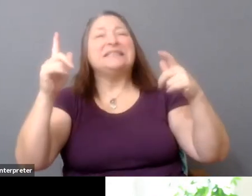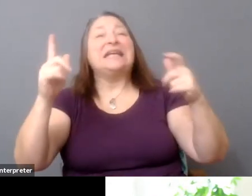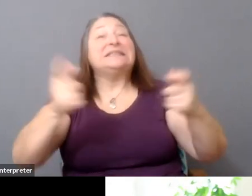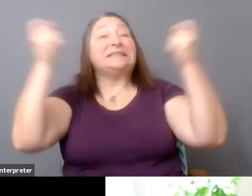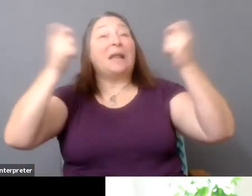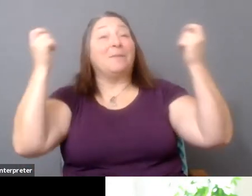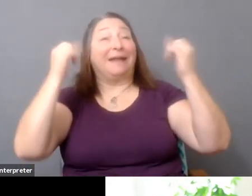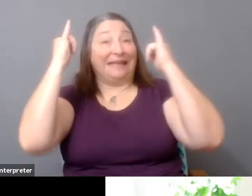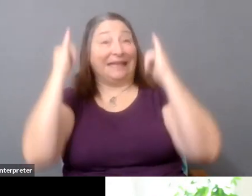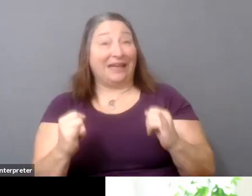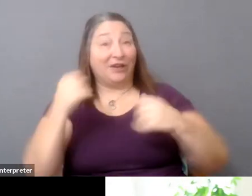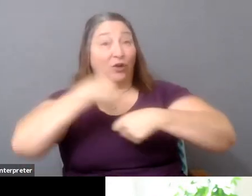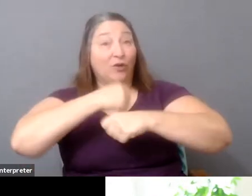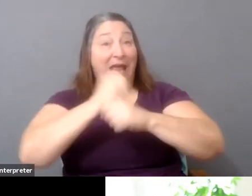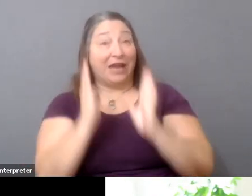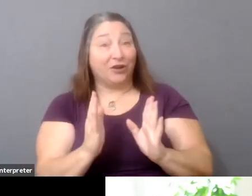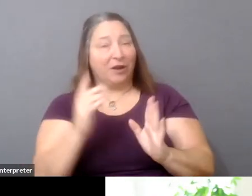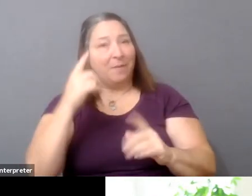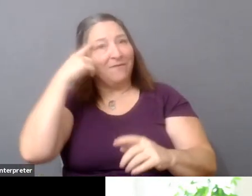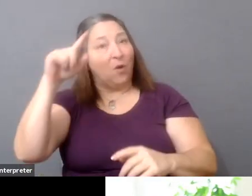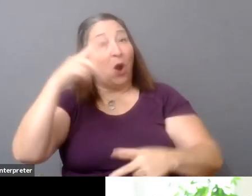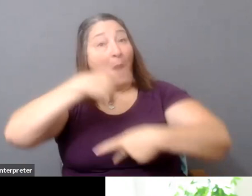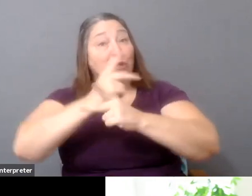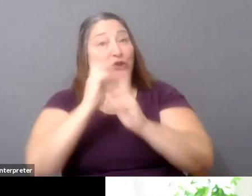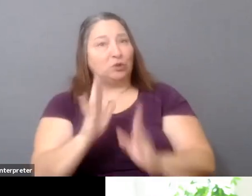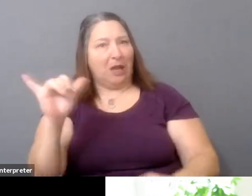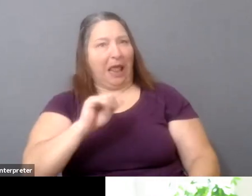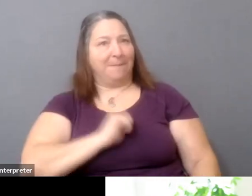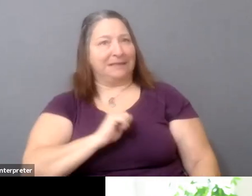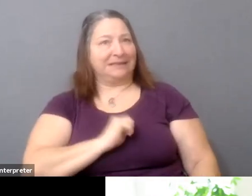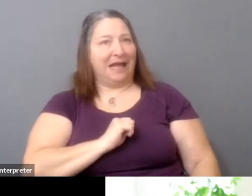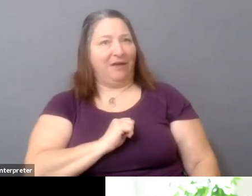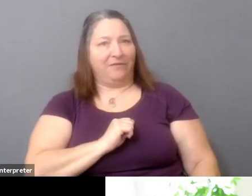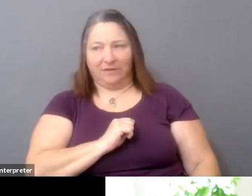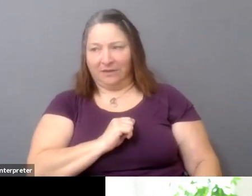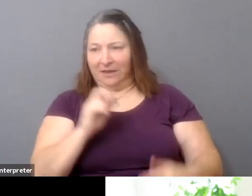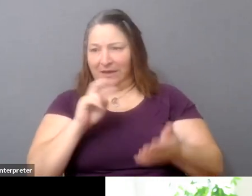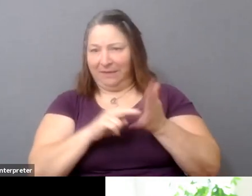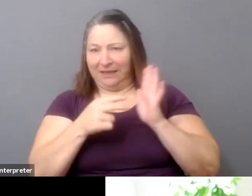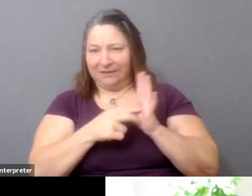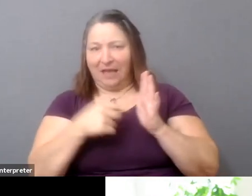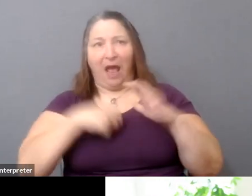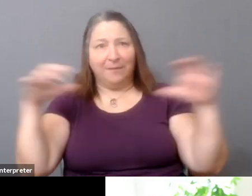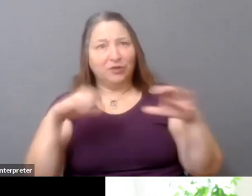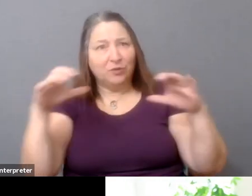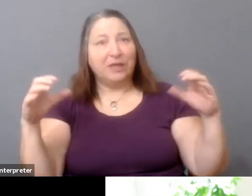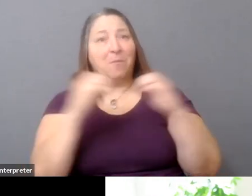But for a producer like myself, I look at that and think, well, that means I'm doing more work for the same amount